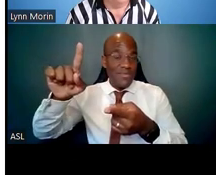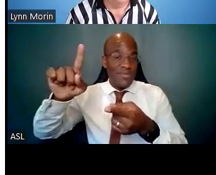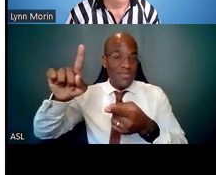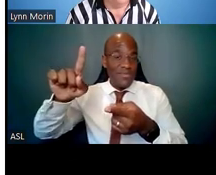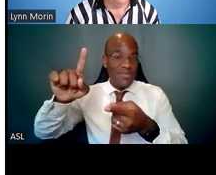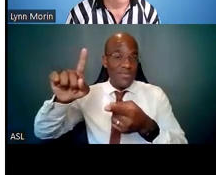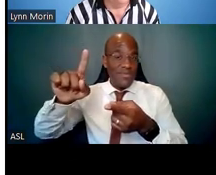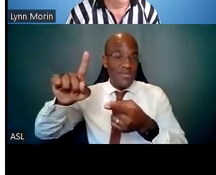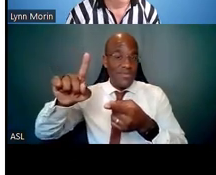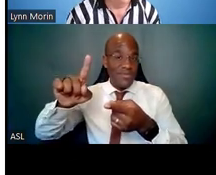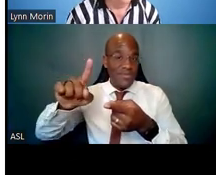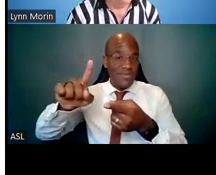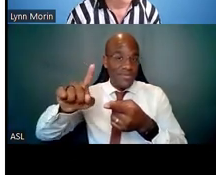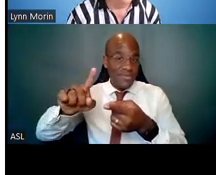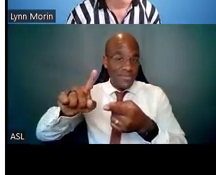All right, we're going to close the poll